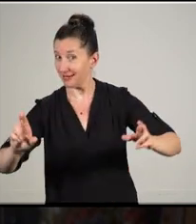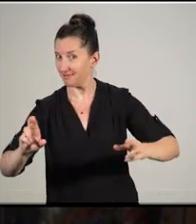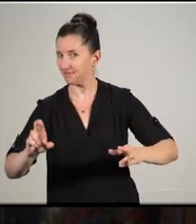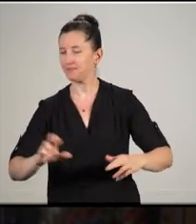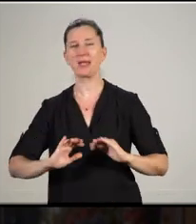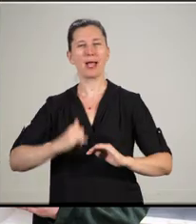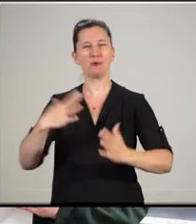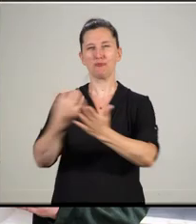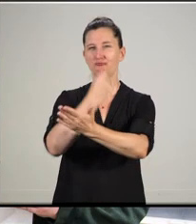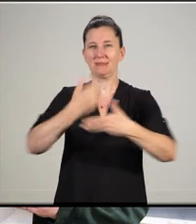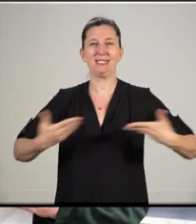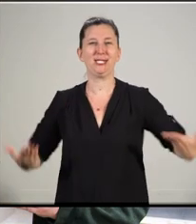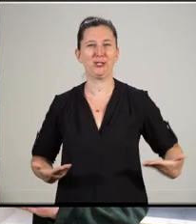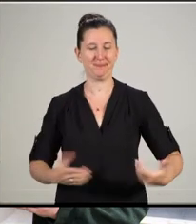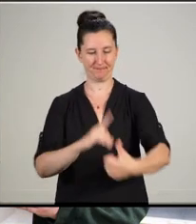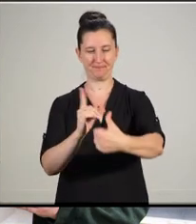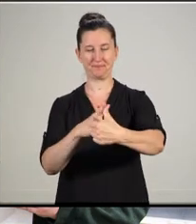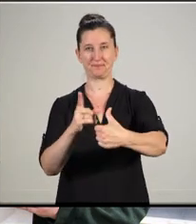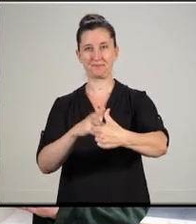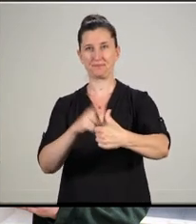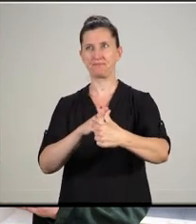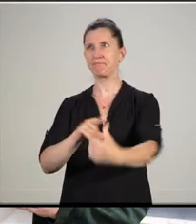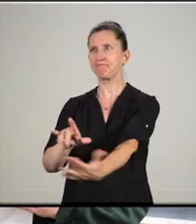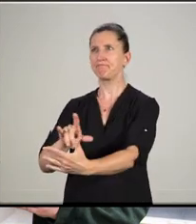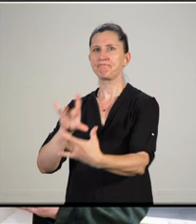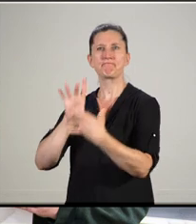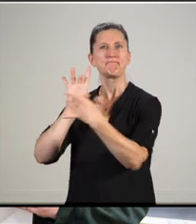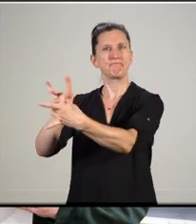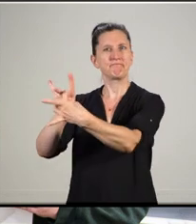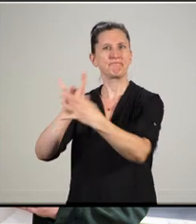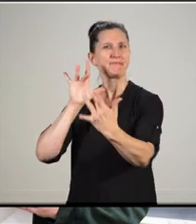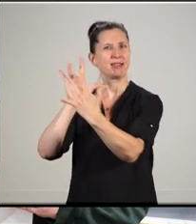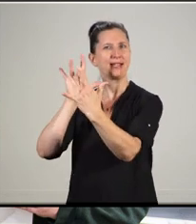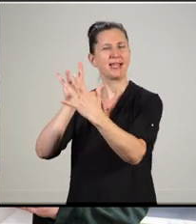One: seek out your instructors and TAs. Go to their office hours.